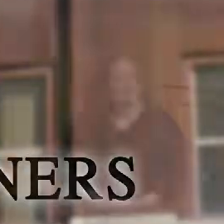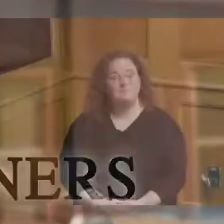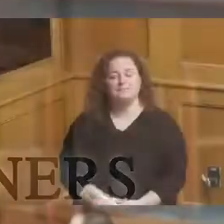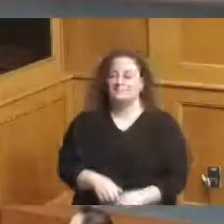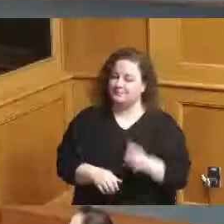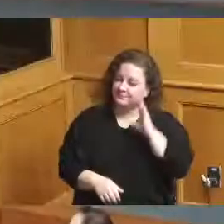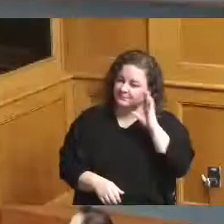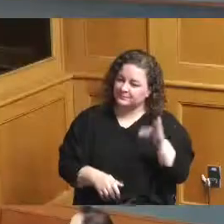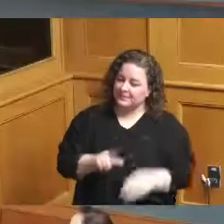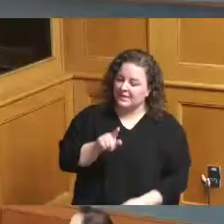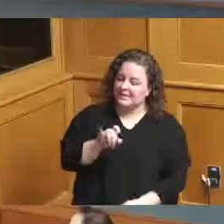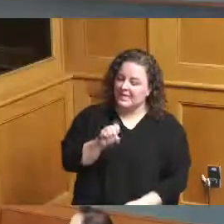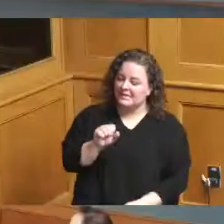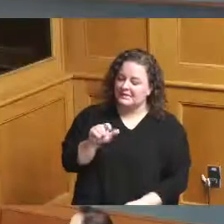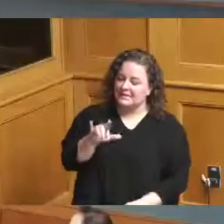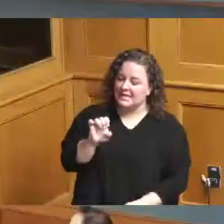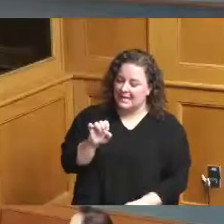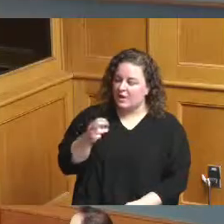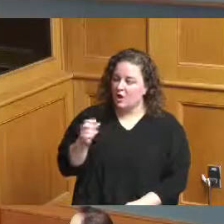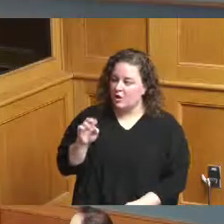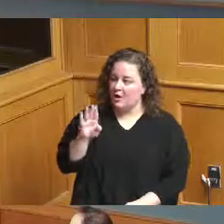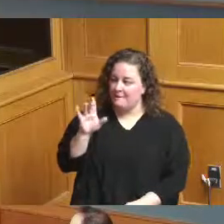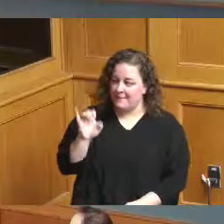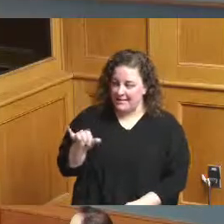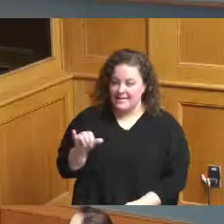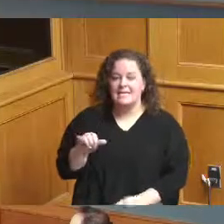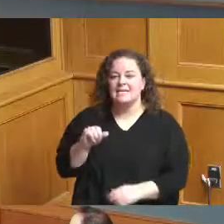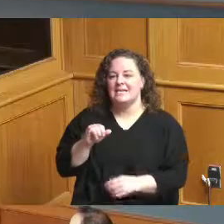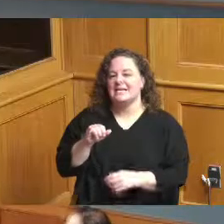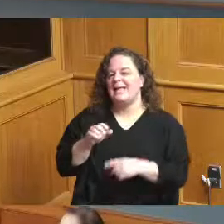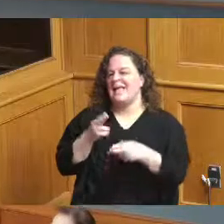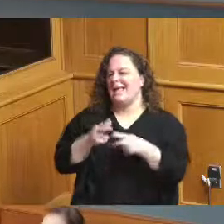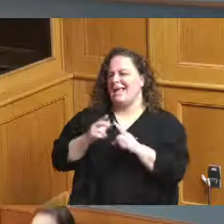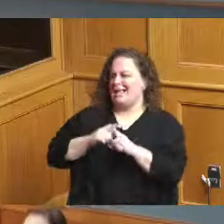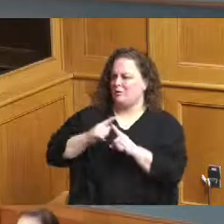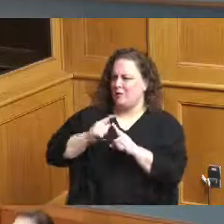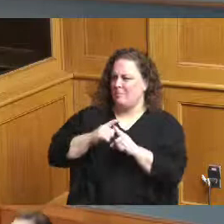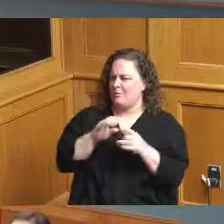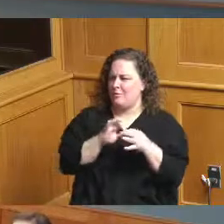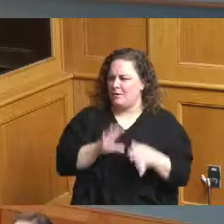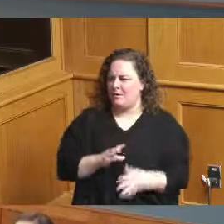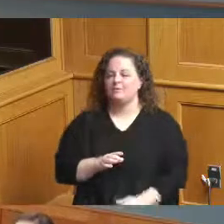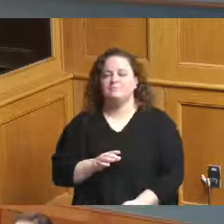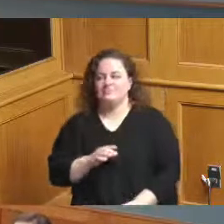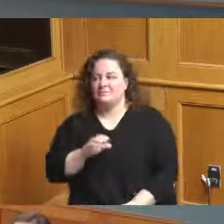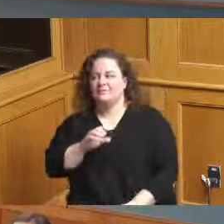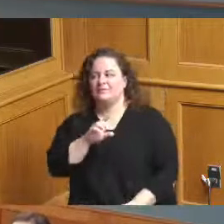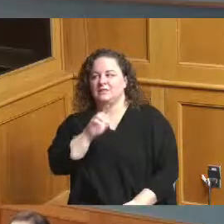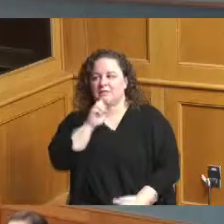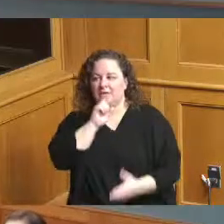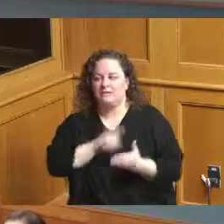Leslie Hervey Interim Clerk good afternoon I'm County Commissioner Denise Driehaus Jeff Aluotto County Administrator